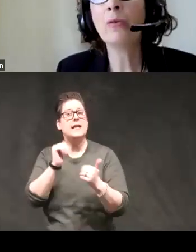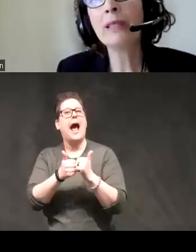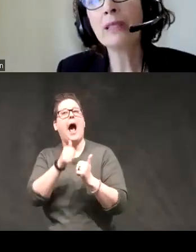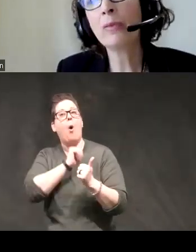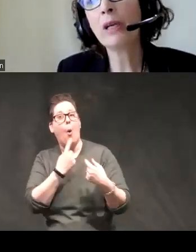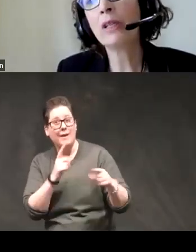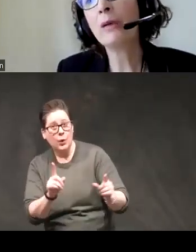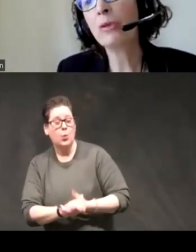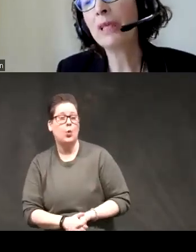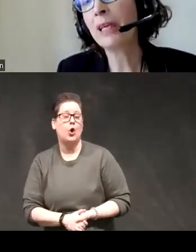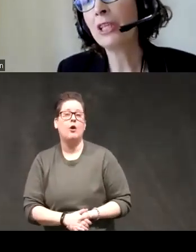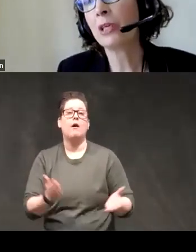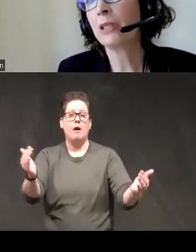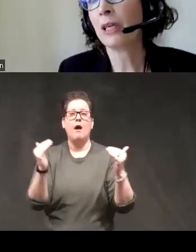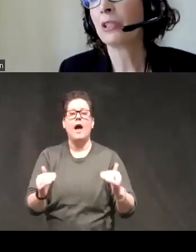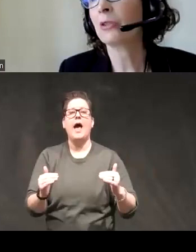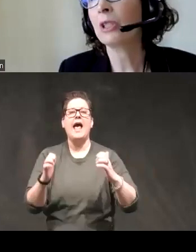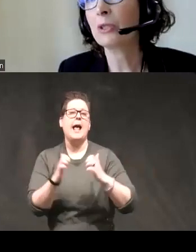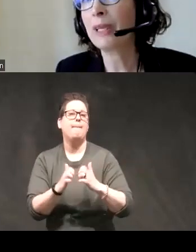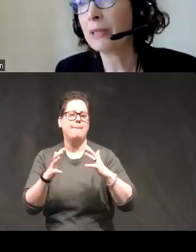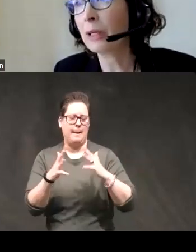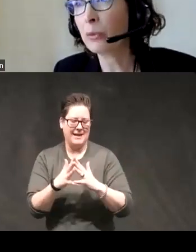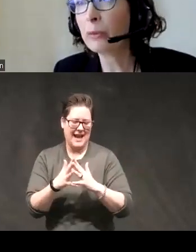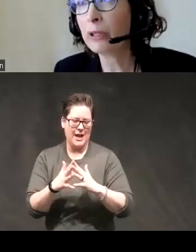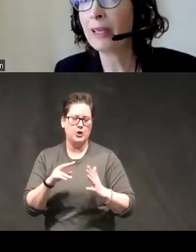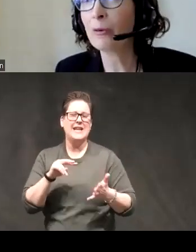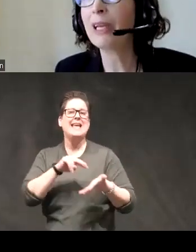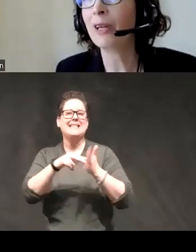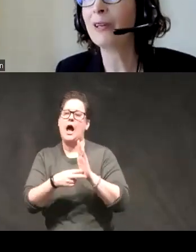we did something called implementation intentions which is basically pre-planning what are you going